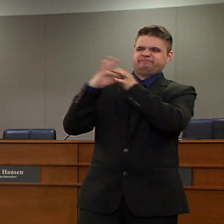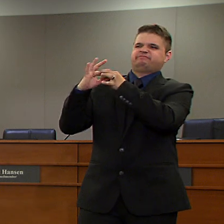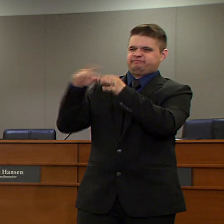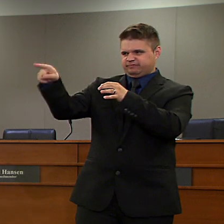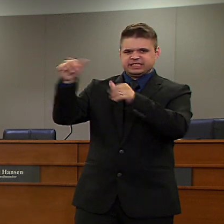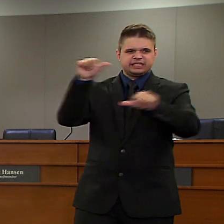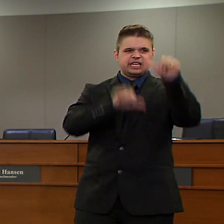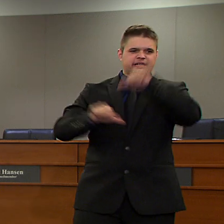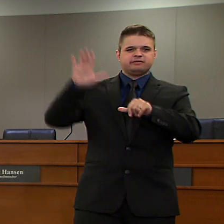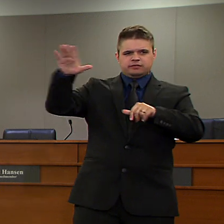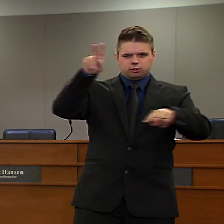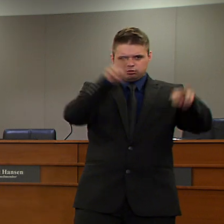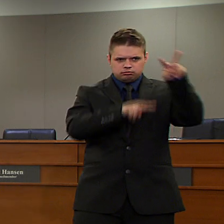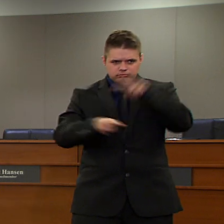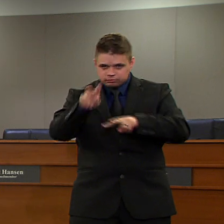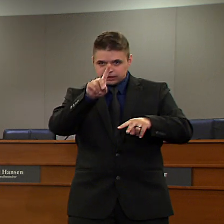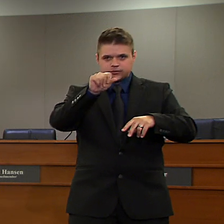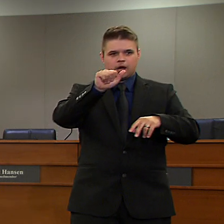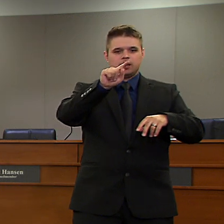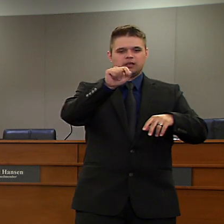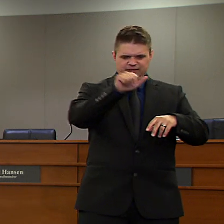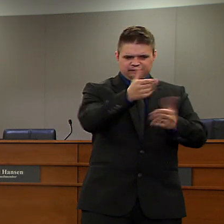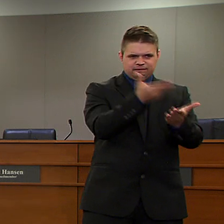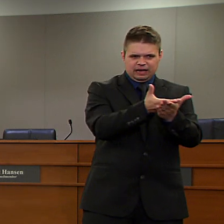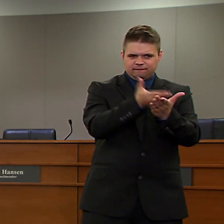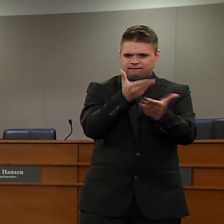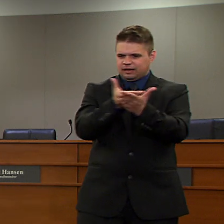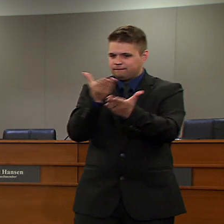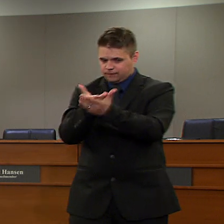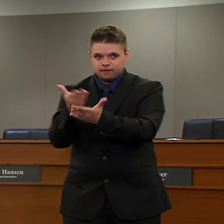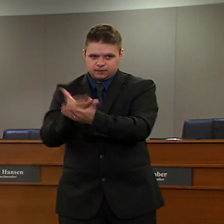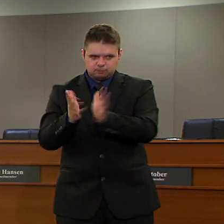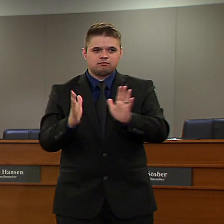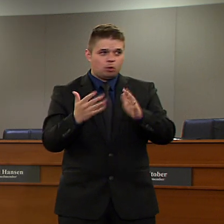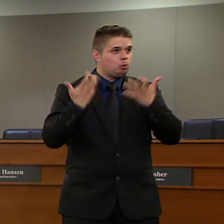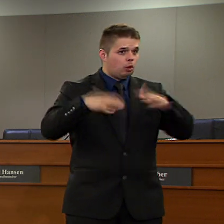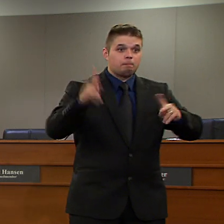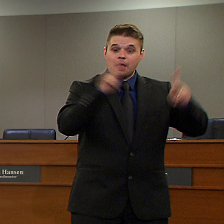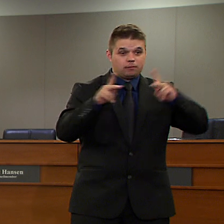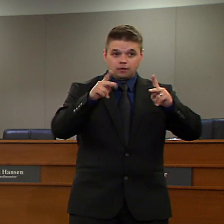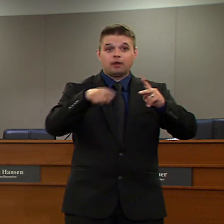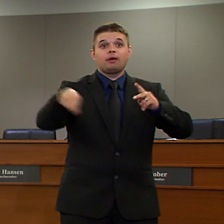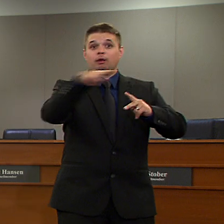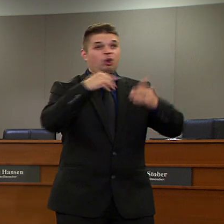rebound in illness and deaths as a consequence of reopening cities too soon.